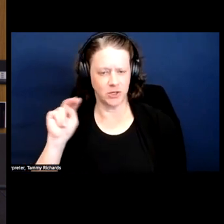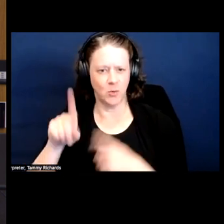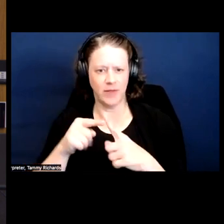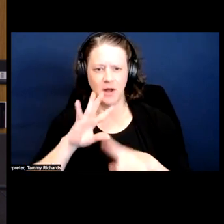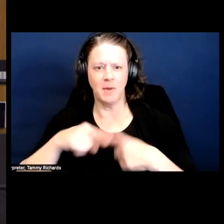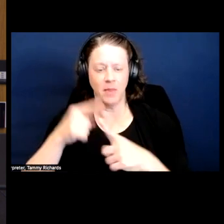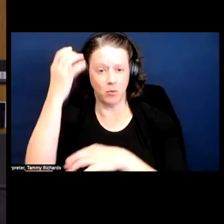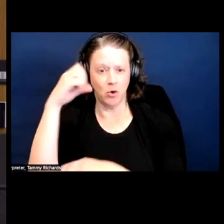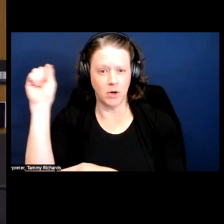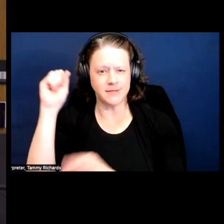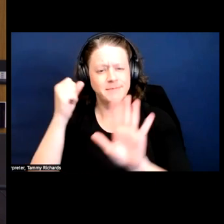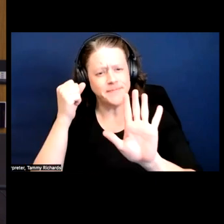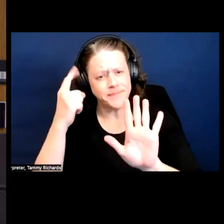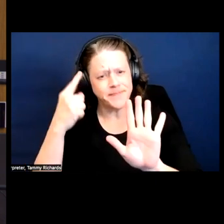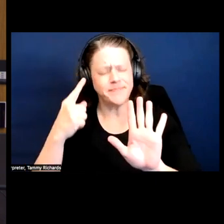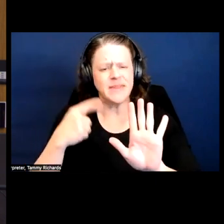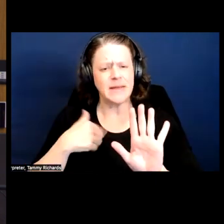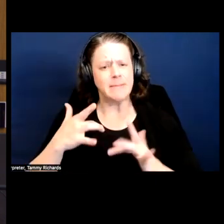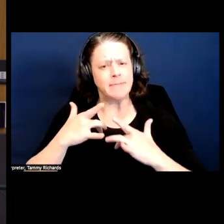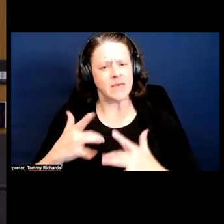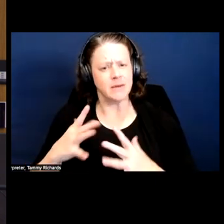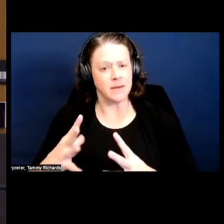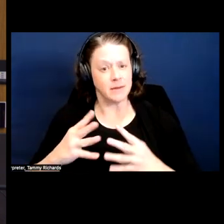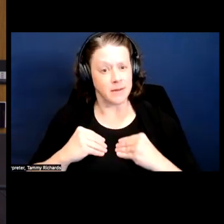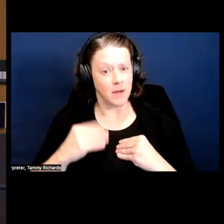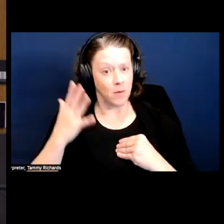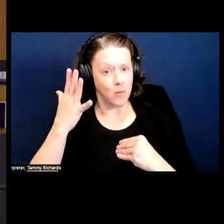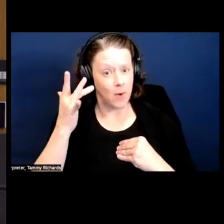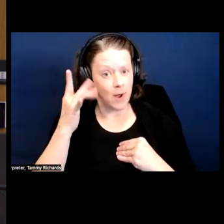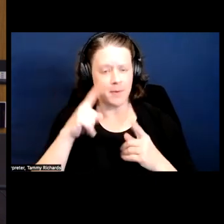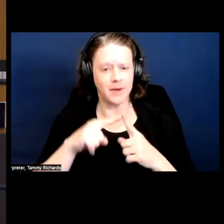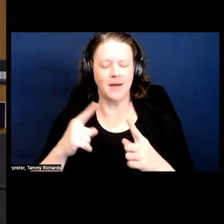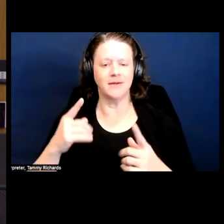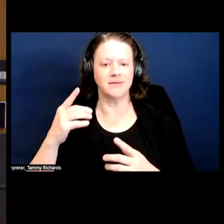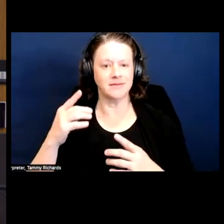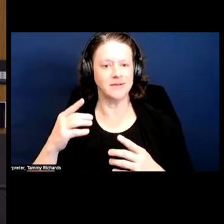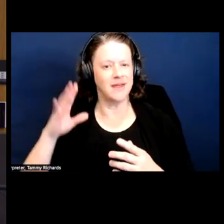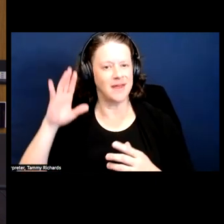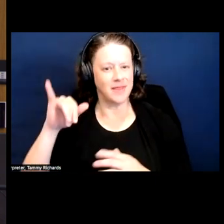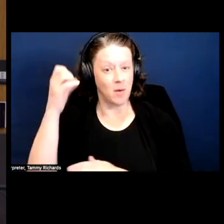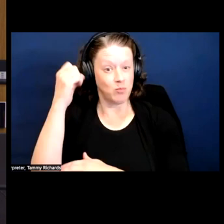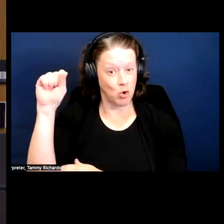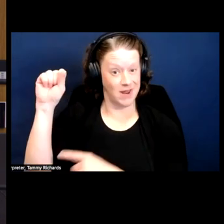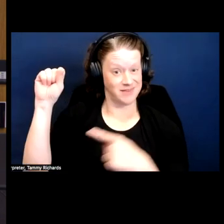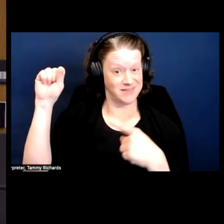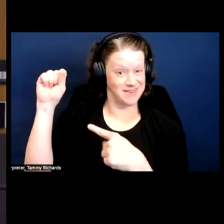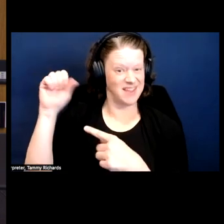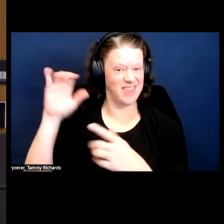they use inspiration to describe the protest and the success of the protest and one time